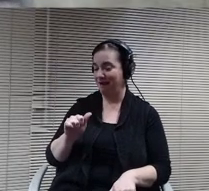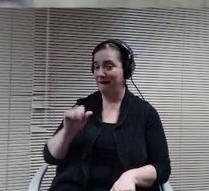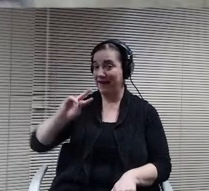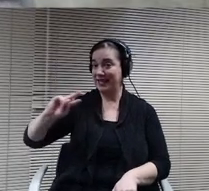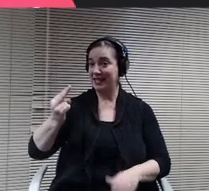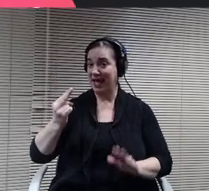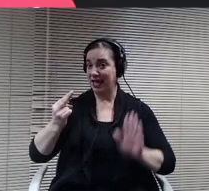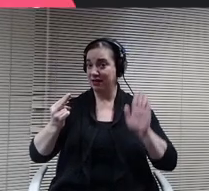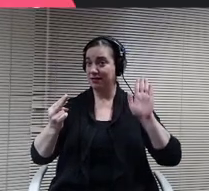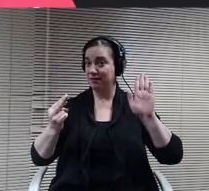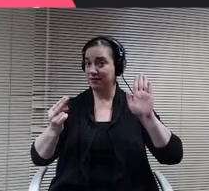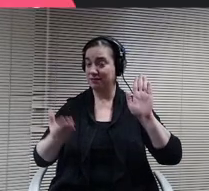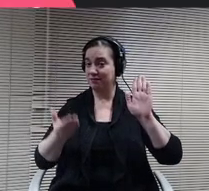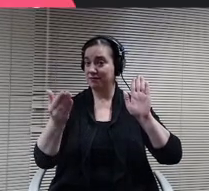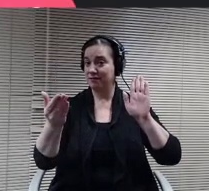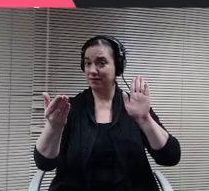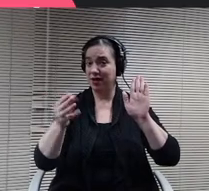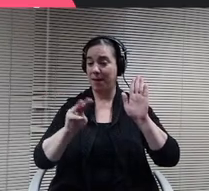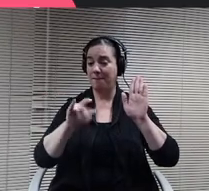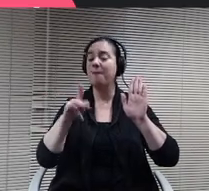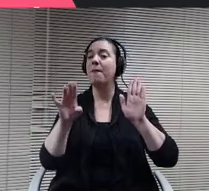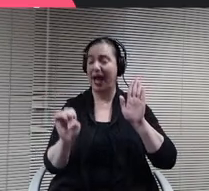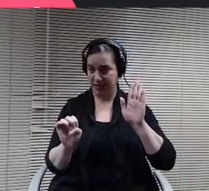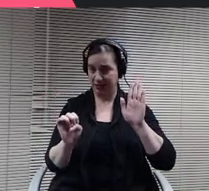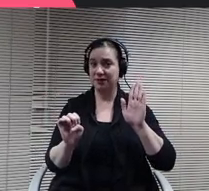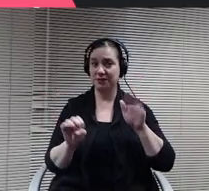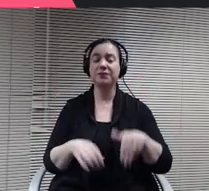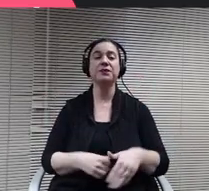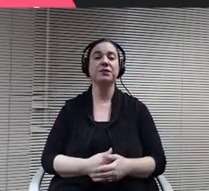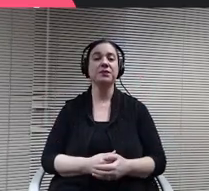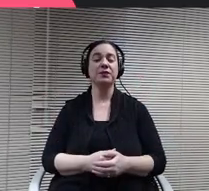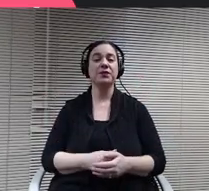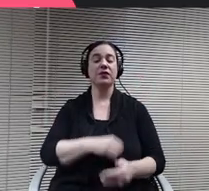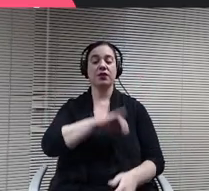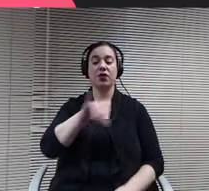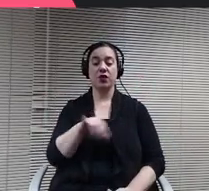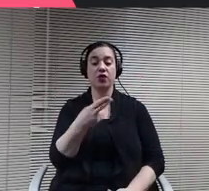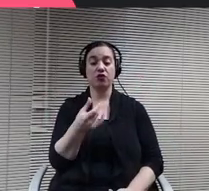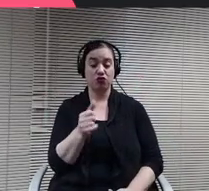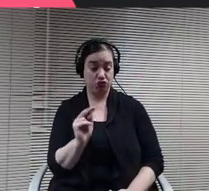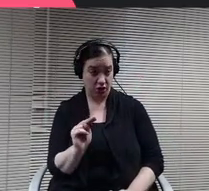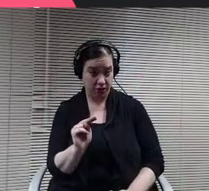Mike John, do you accept the office of Clerk?